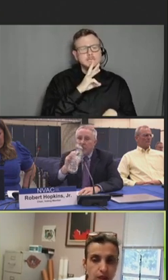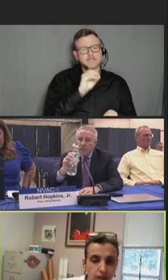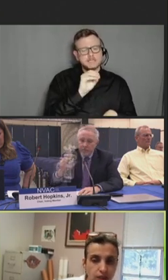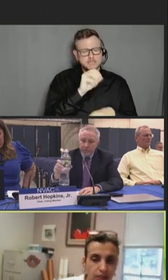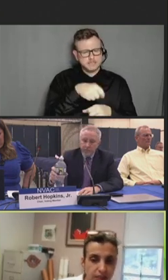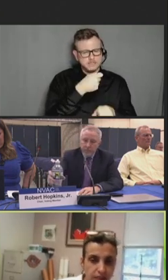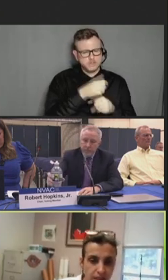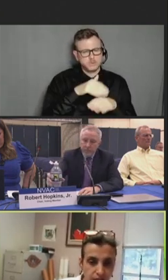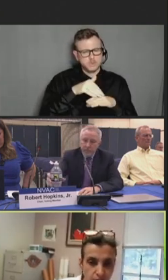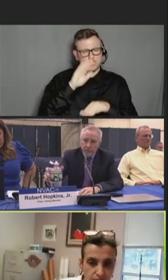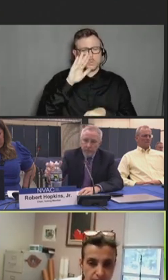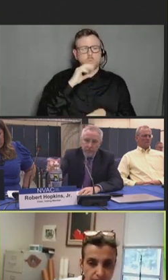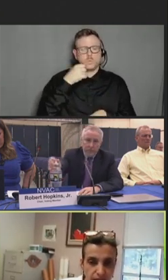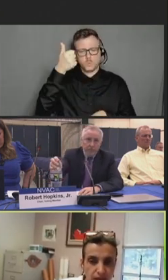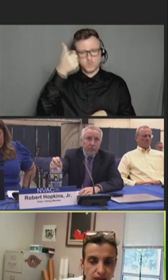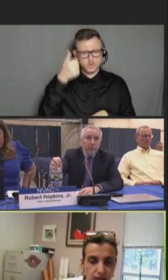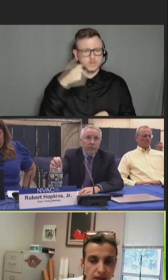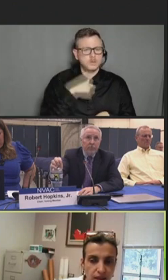The committee reviewed the data.